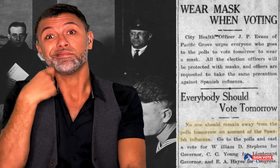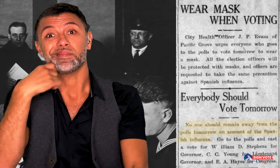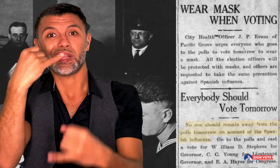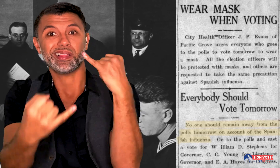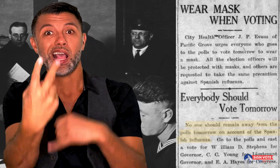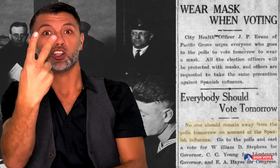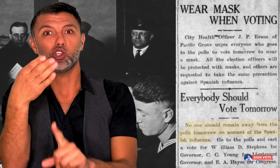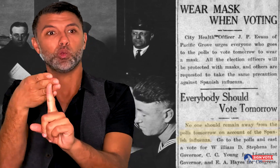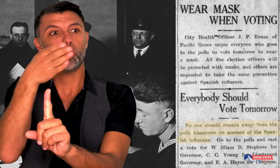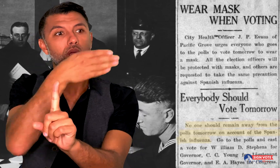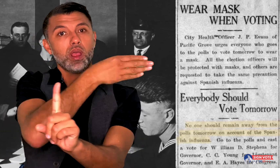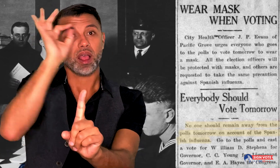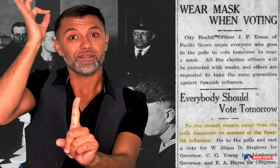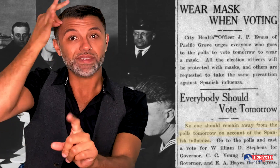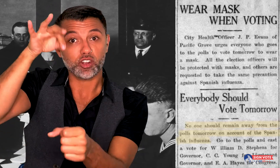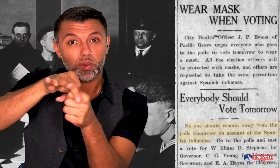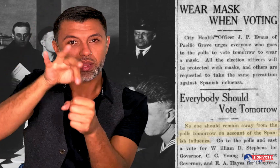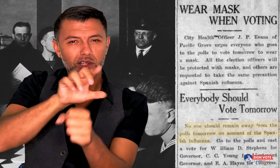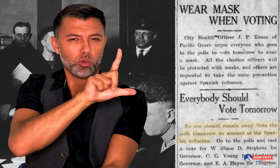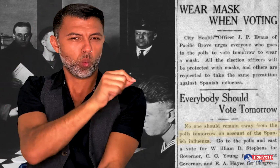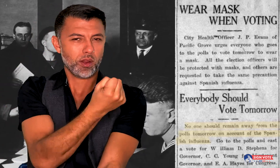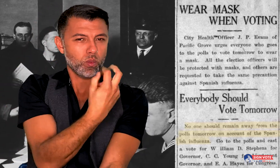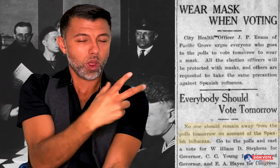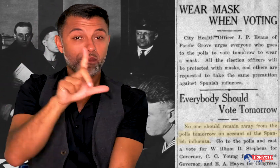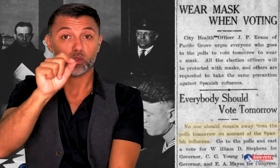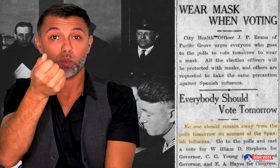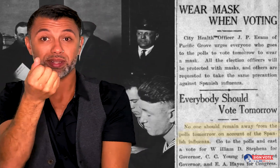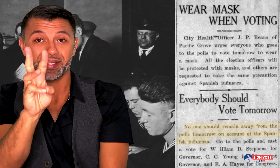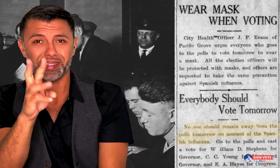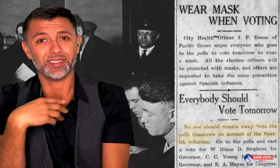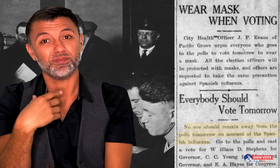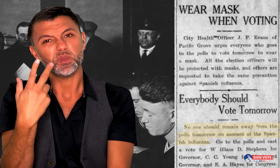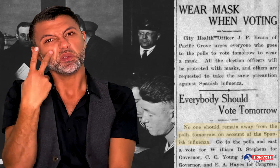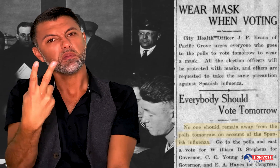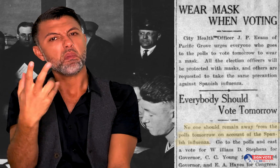Recently, in the last two federal elections in 2012 and 2016,